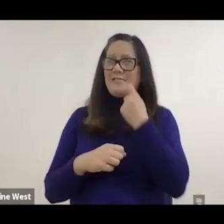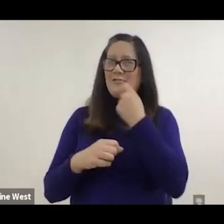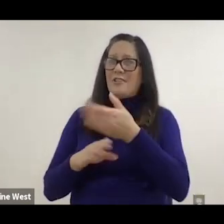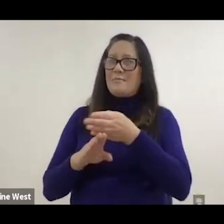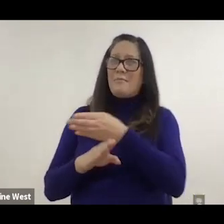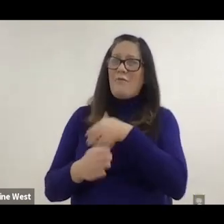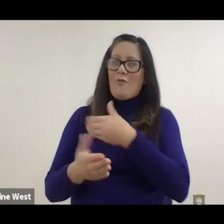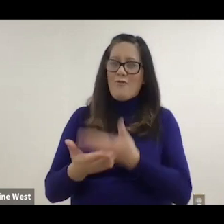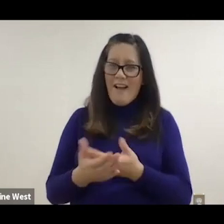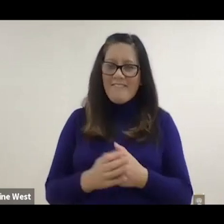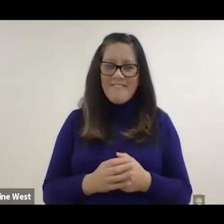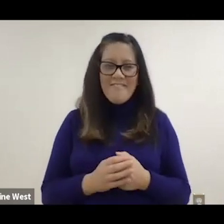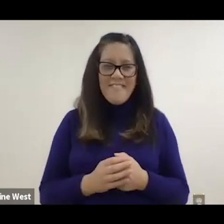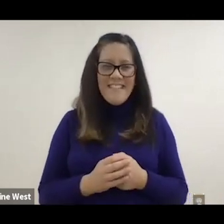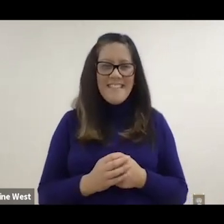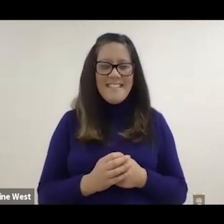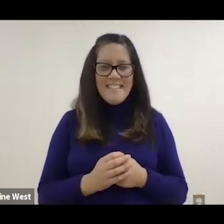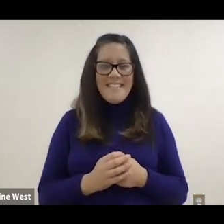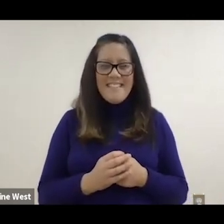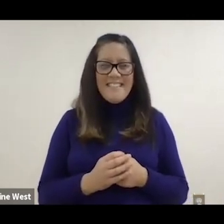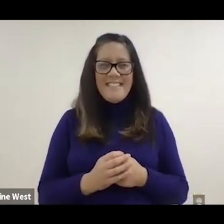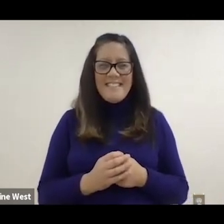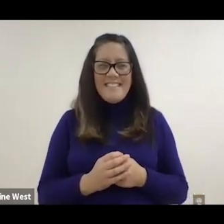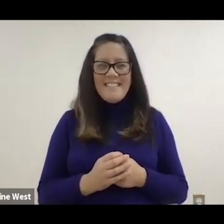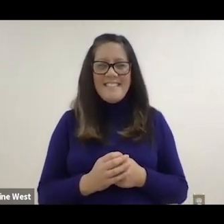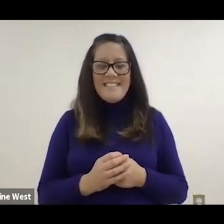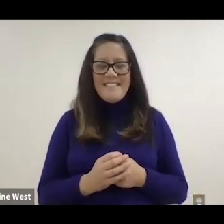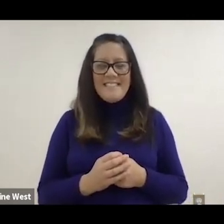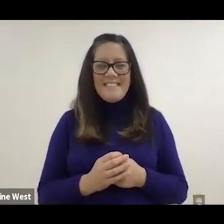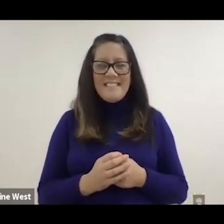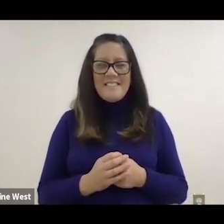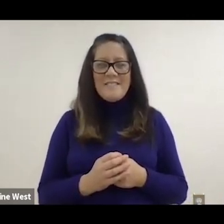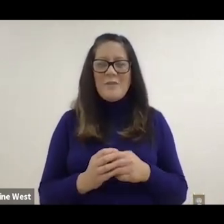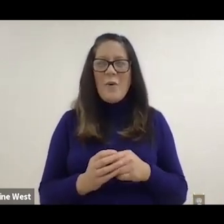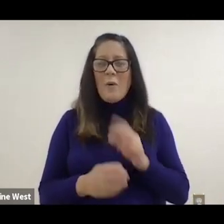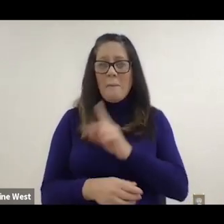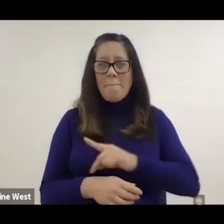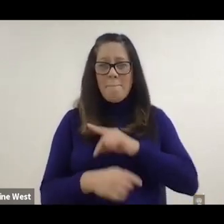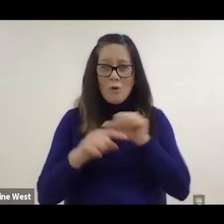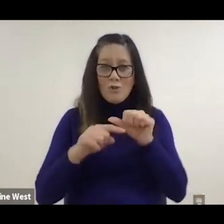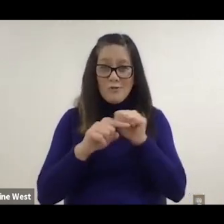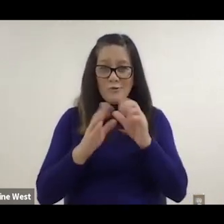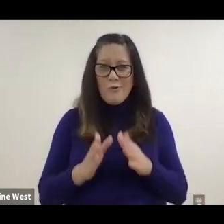I guess the one say the personalized coaches of personal trainers probably do have some effects,